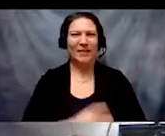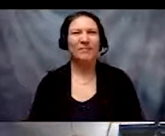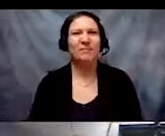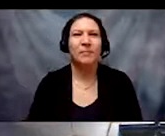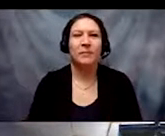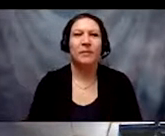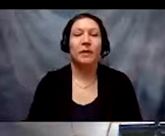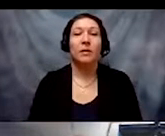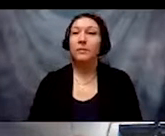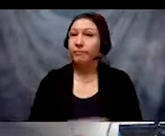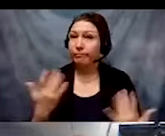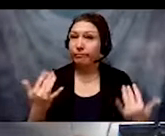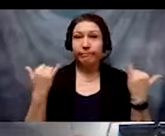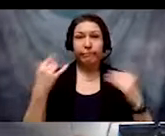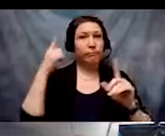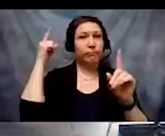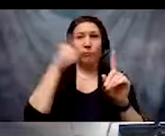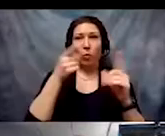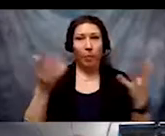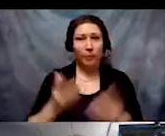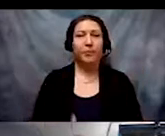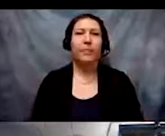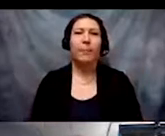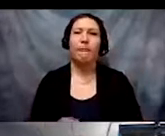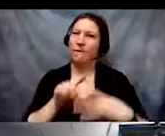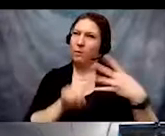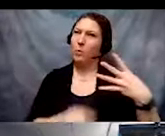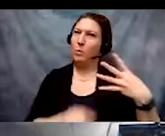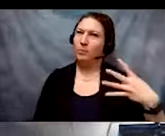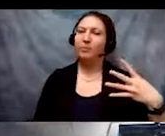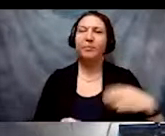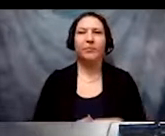Our learning objectives are four today. They are: